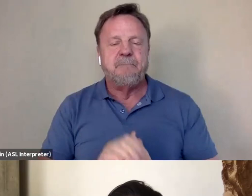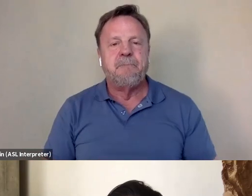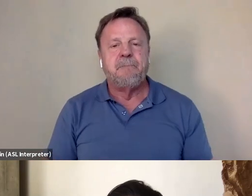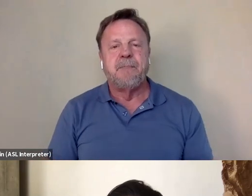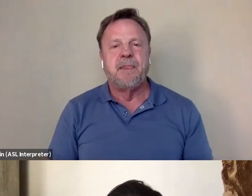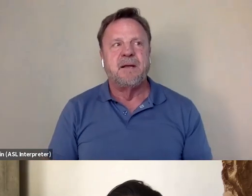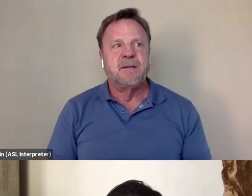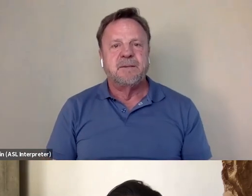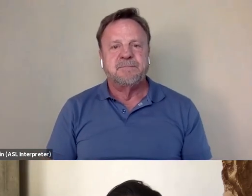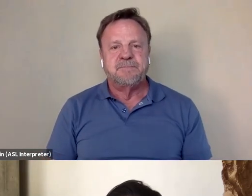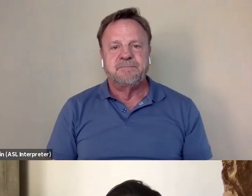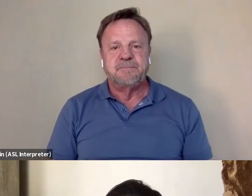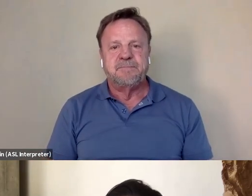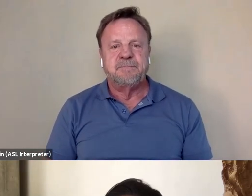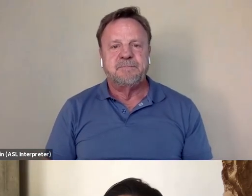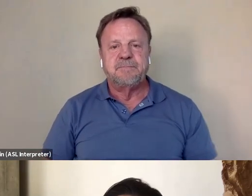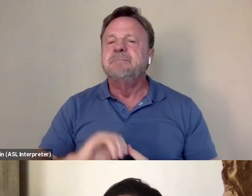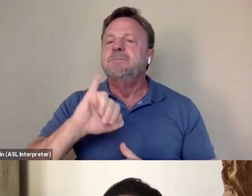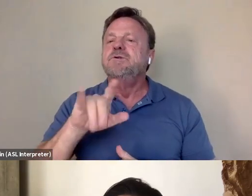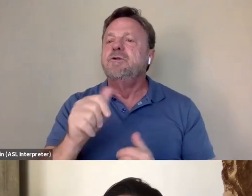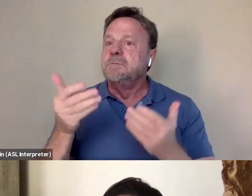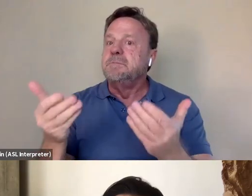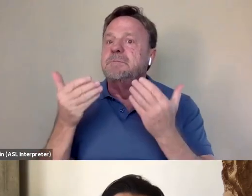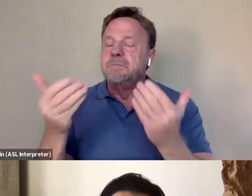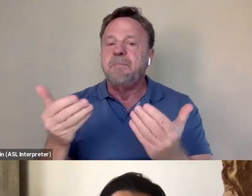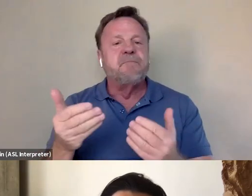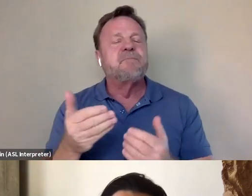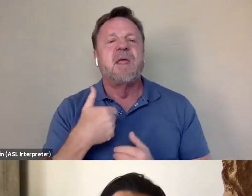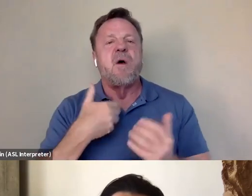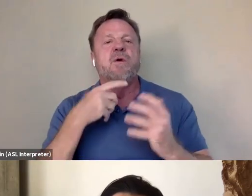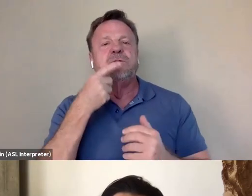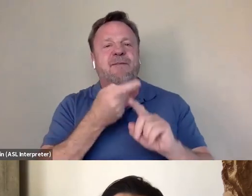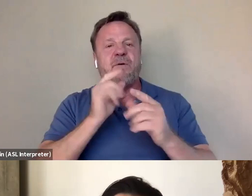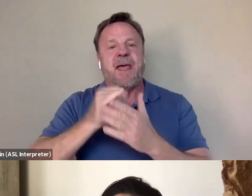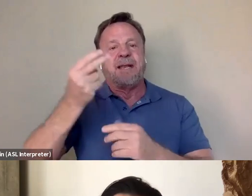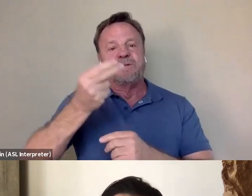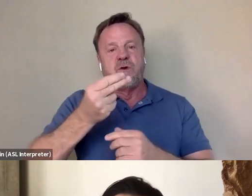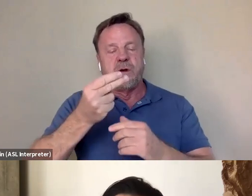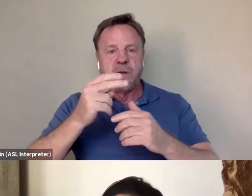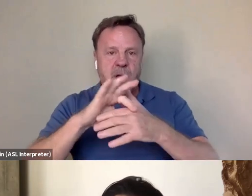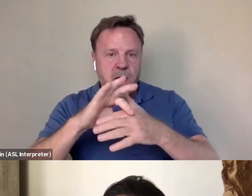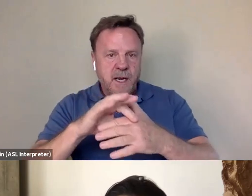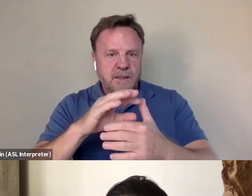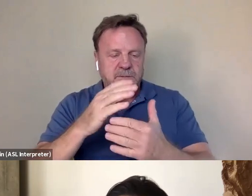Yeah, go ahead, Julia It seems like... No, I was just going to say, you know, from that historical context side of things, you know, especially,